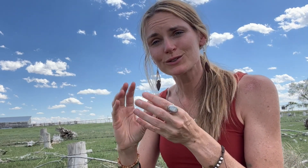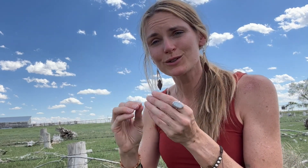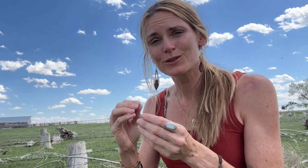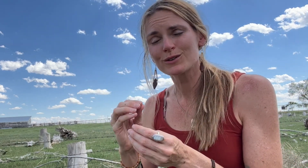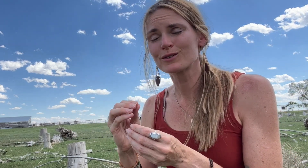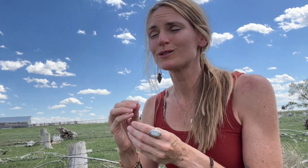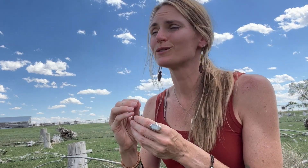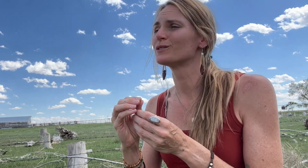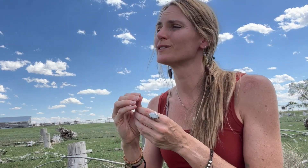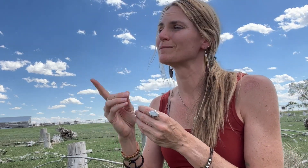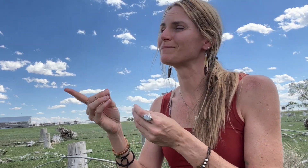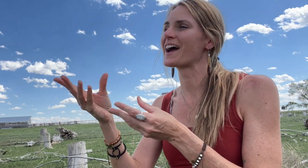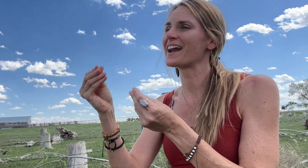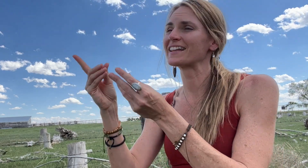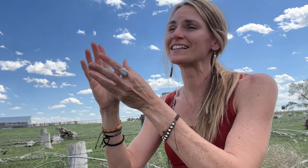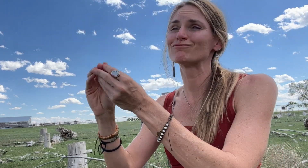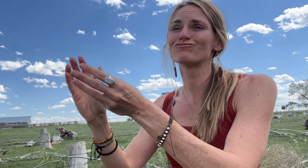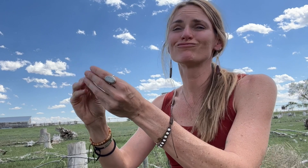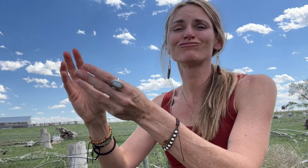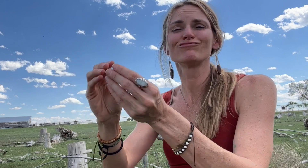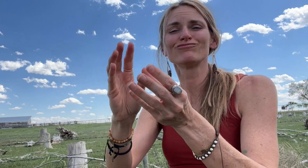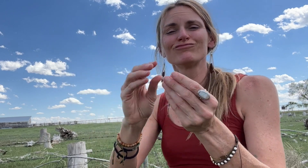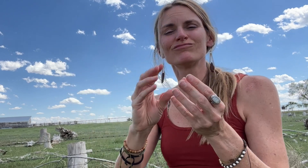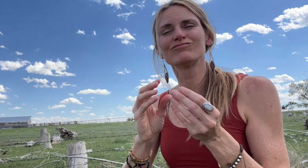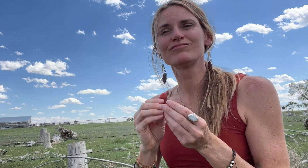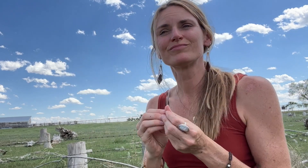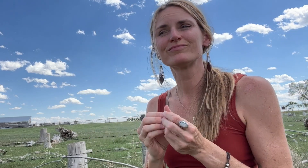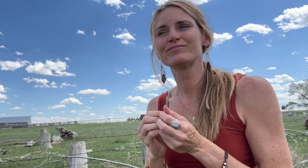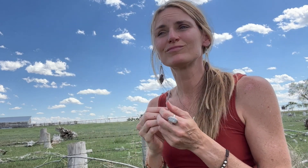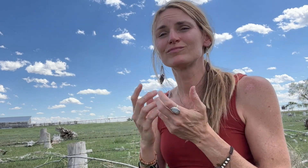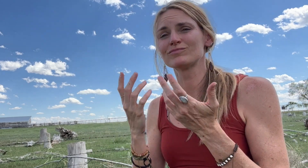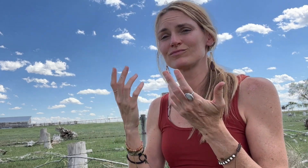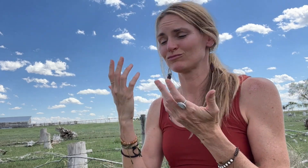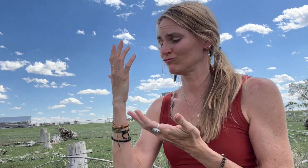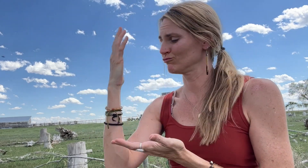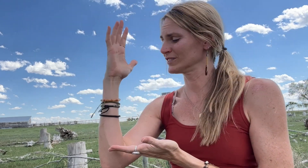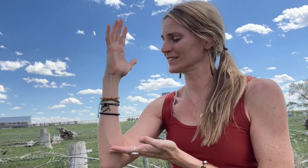Basil recounts a message from his grandmother.